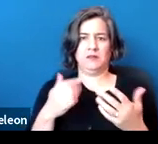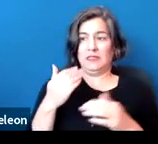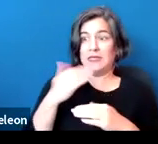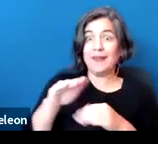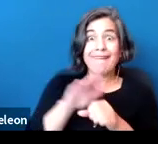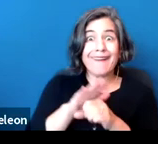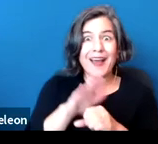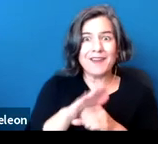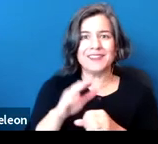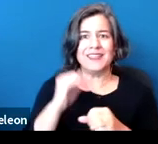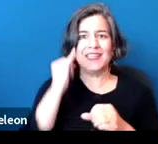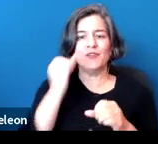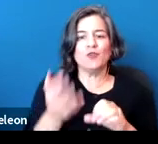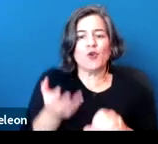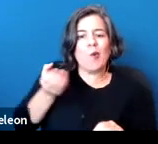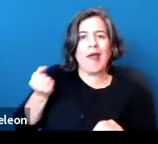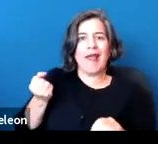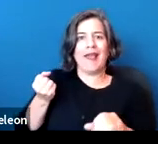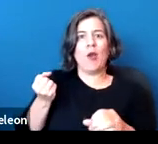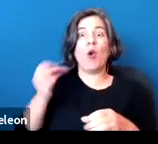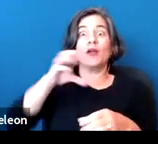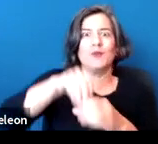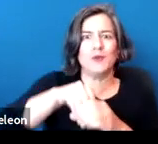if the mitigating measure is included in the analysis.